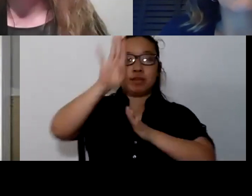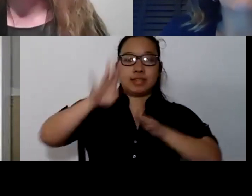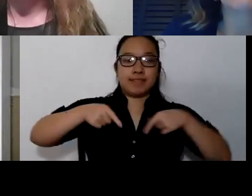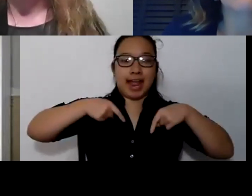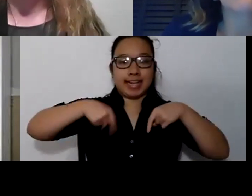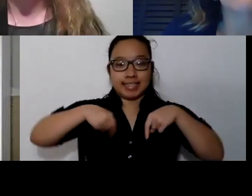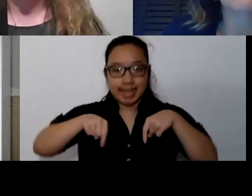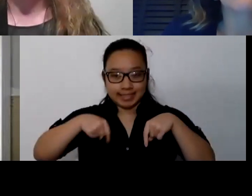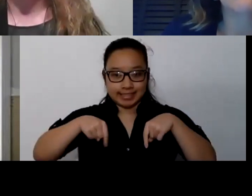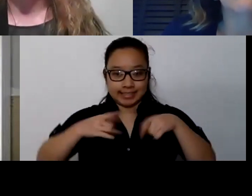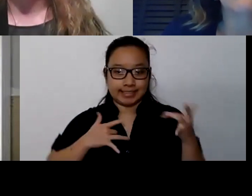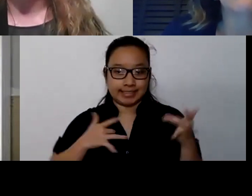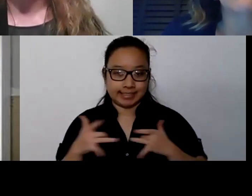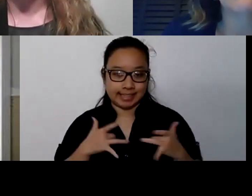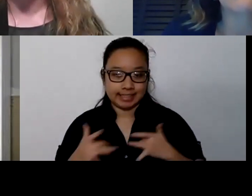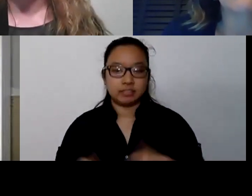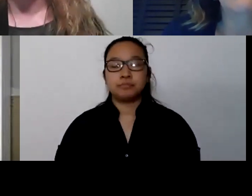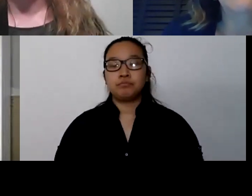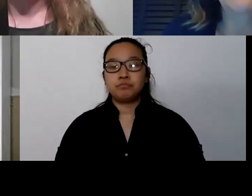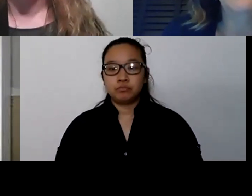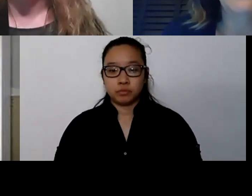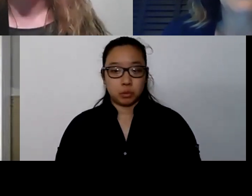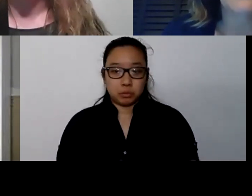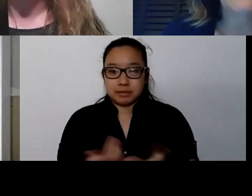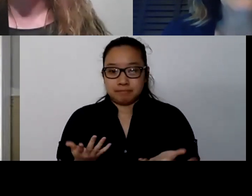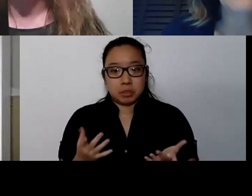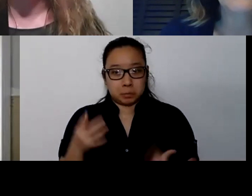So when we look at what's actually happening,